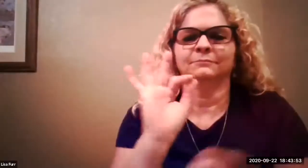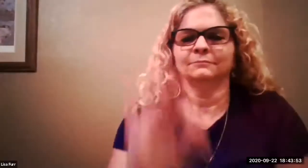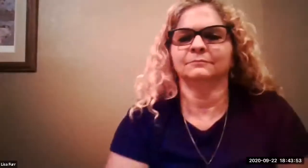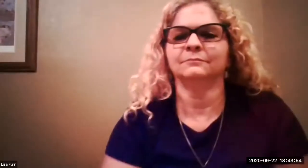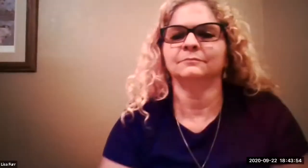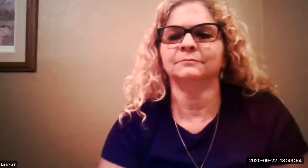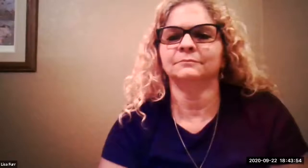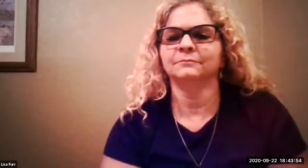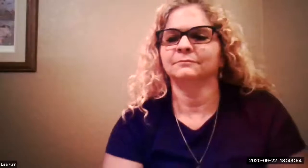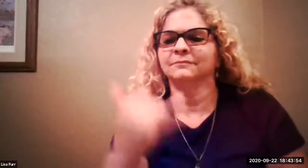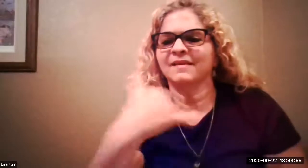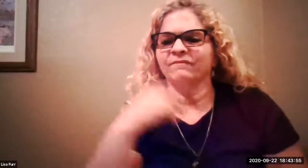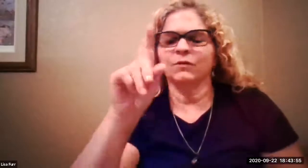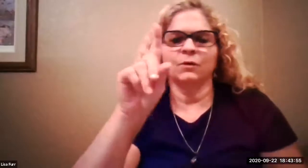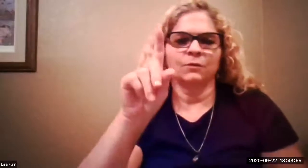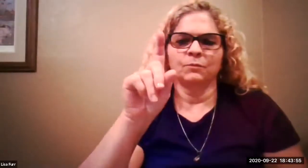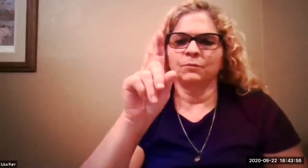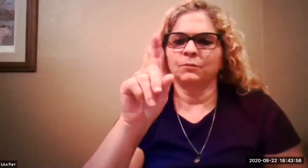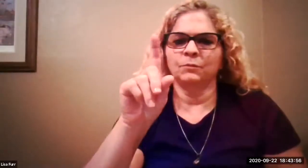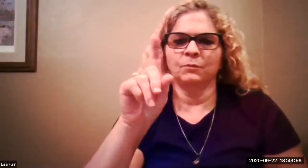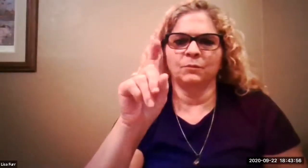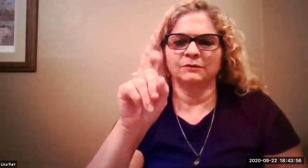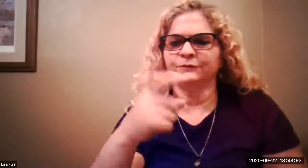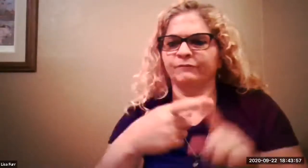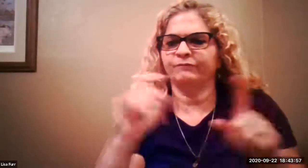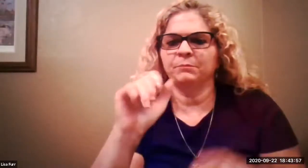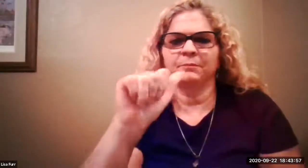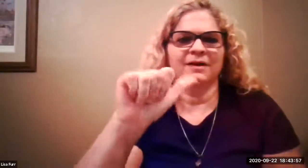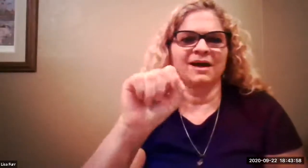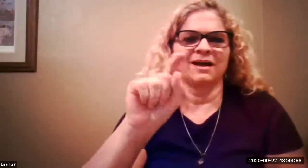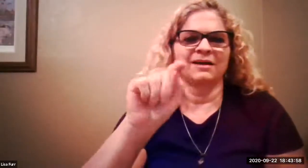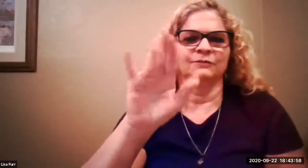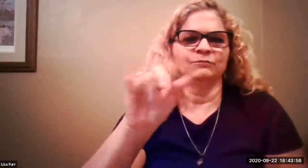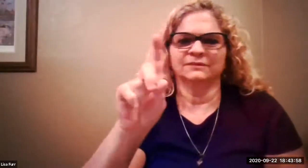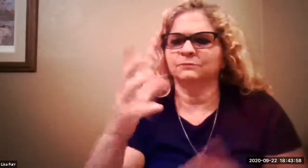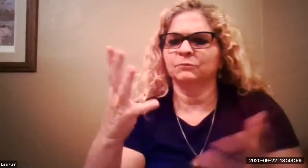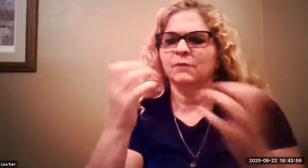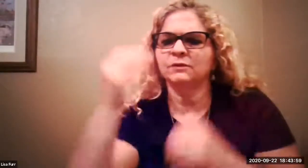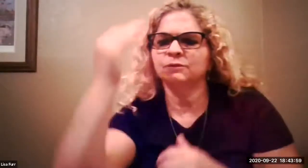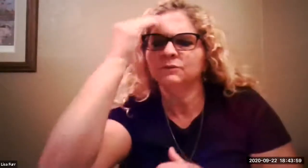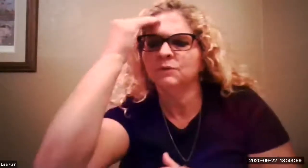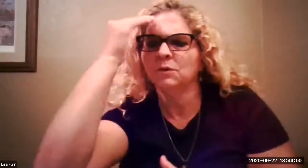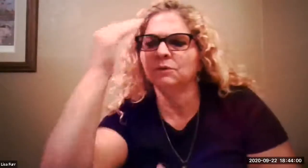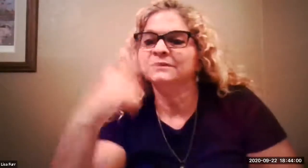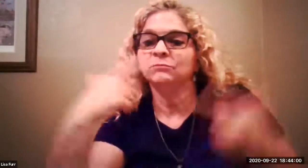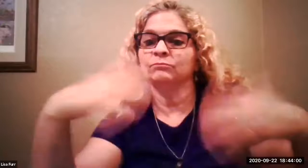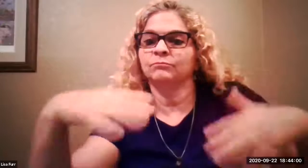okay thank you tina